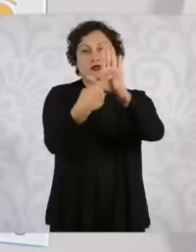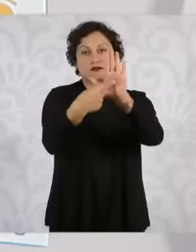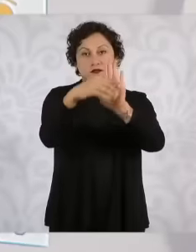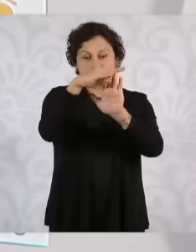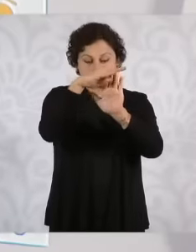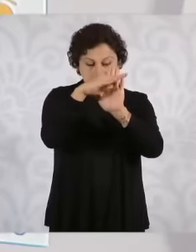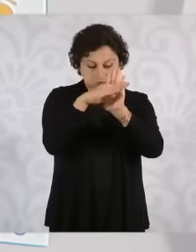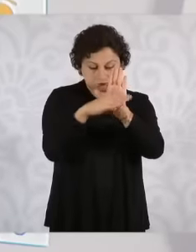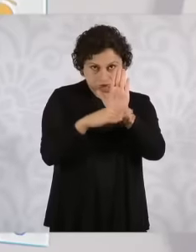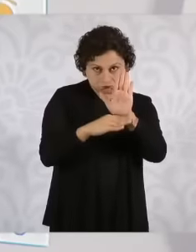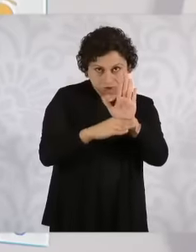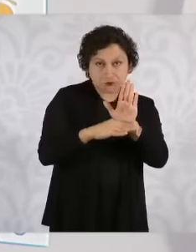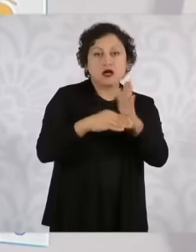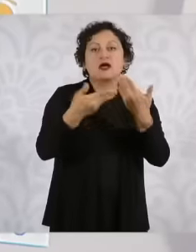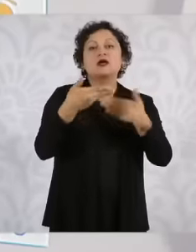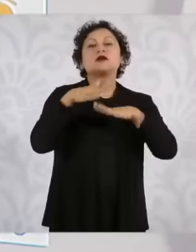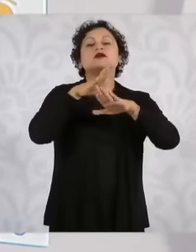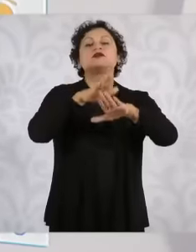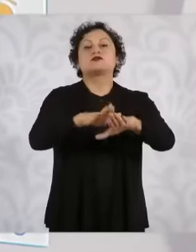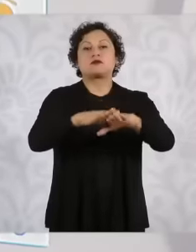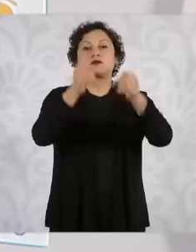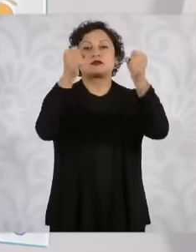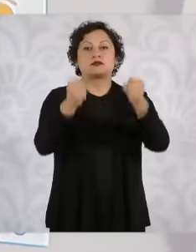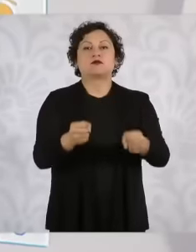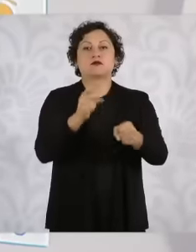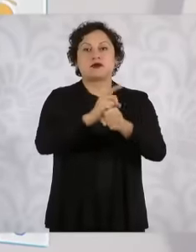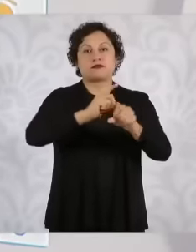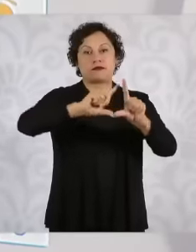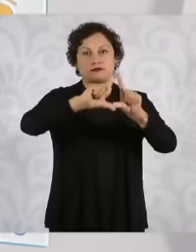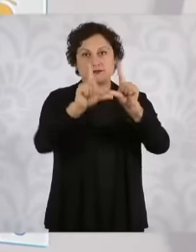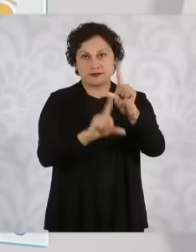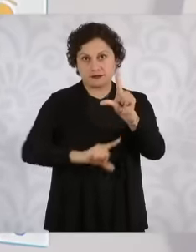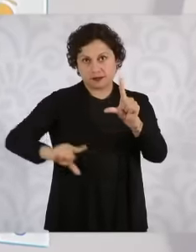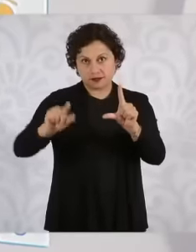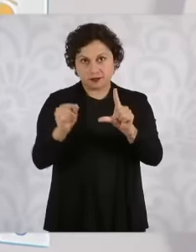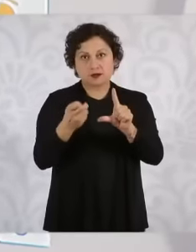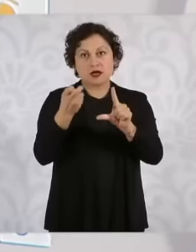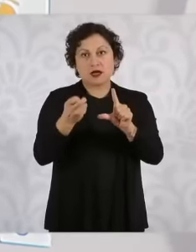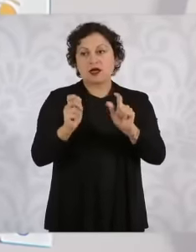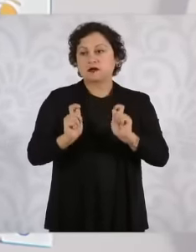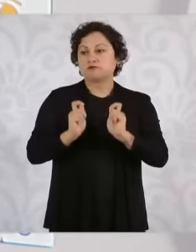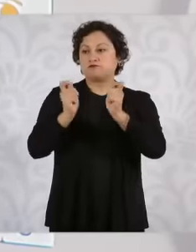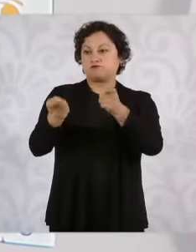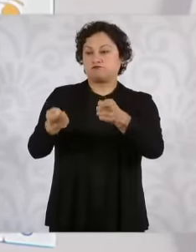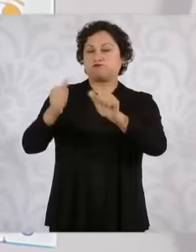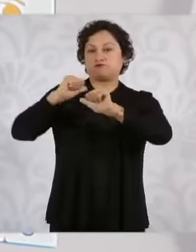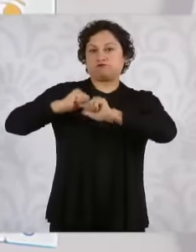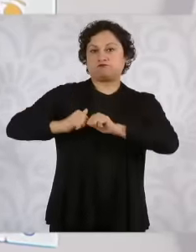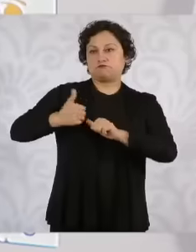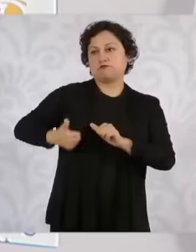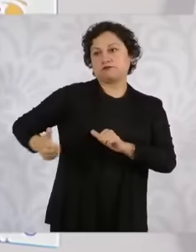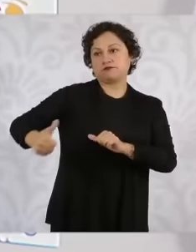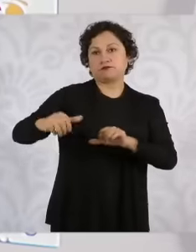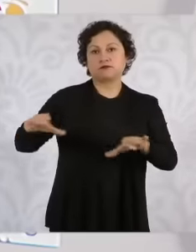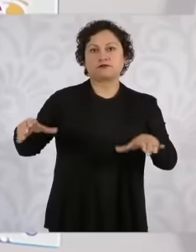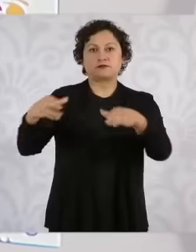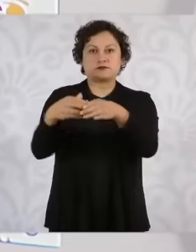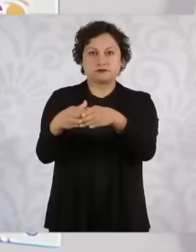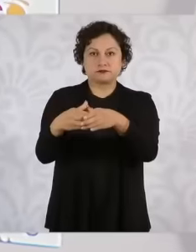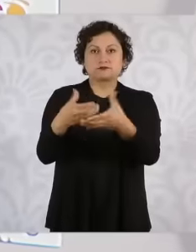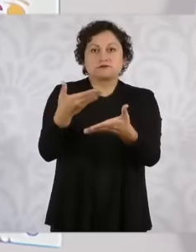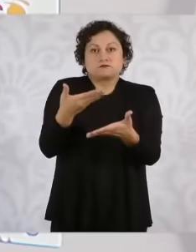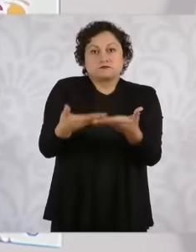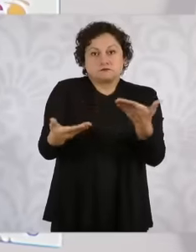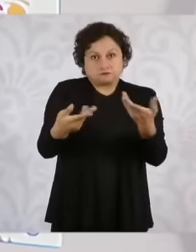it is carried out in the security cabinets So now we do answer your questions, many